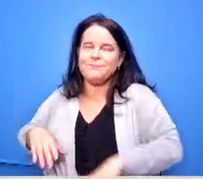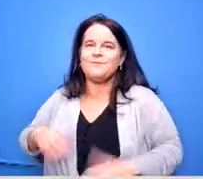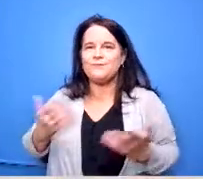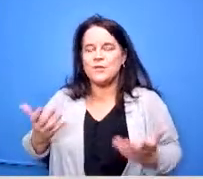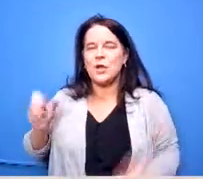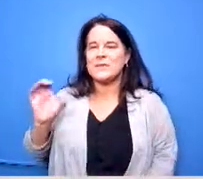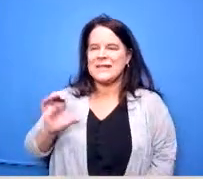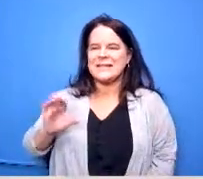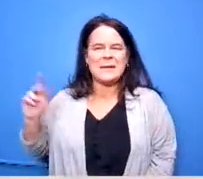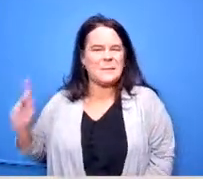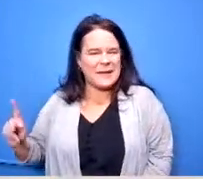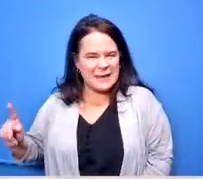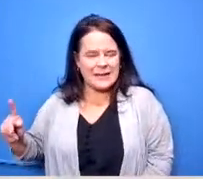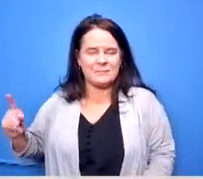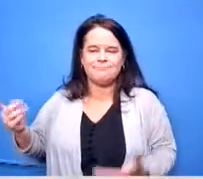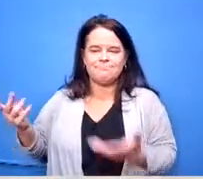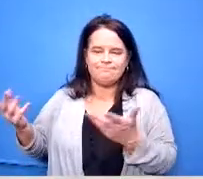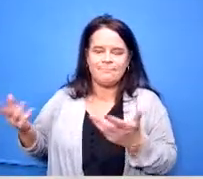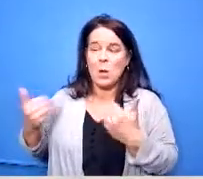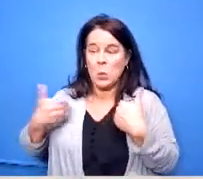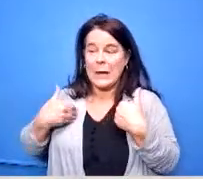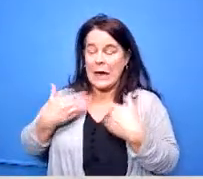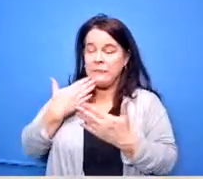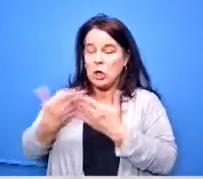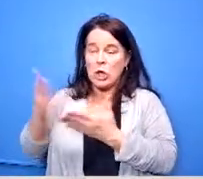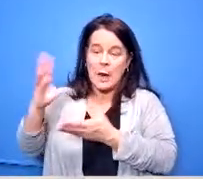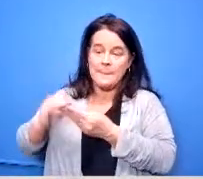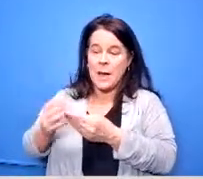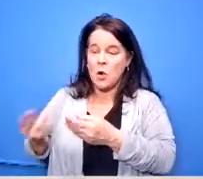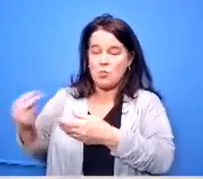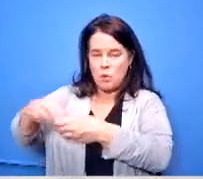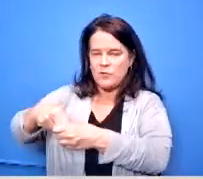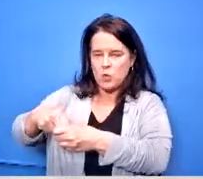have a decent enrollment in those and it's increasing every year and i think i think